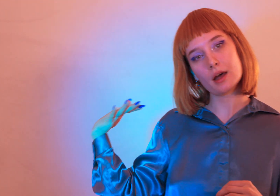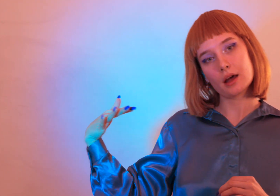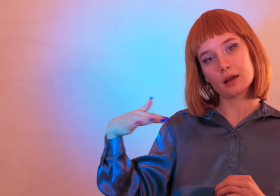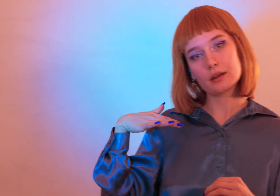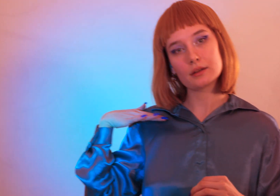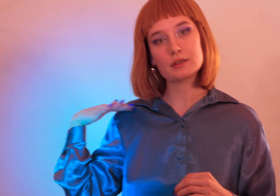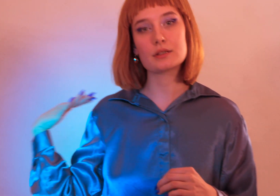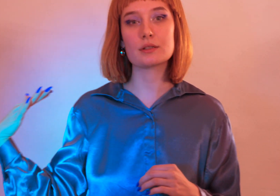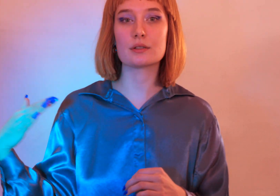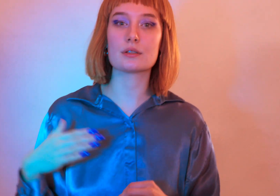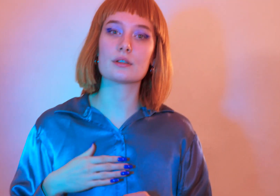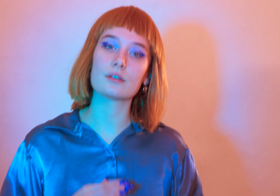my blindspot